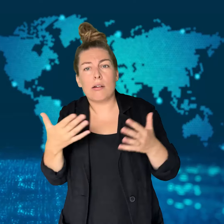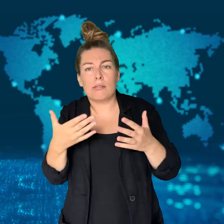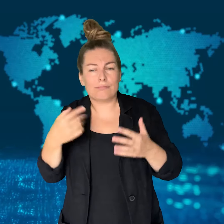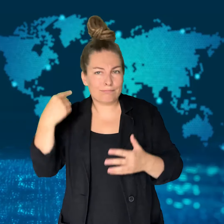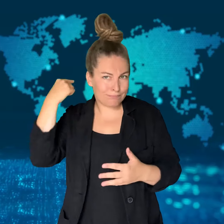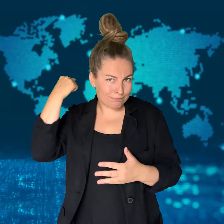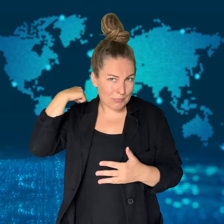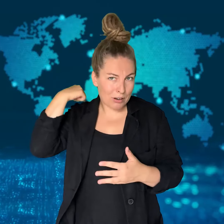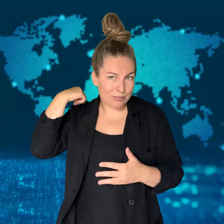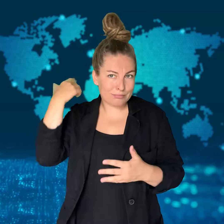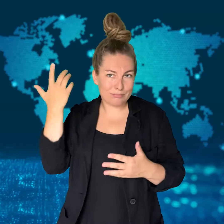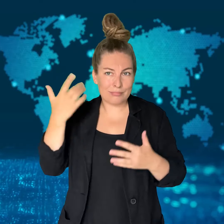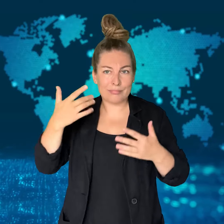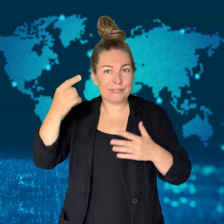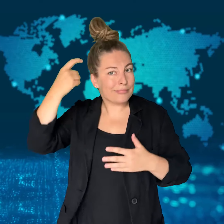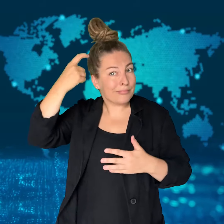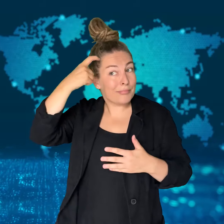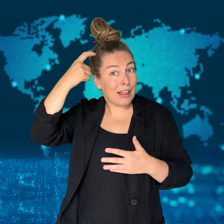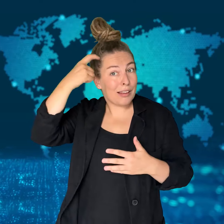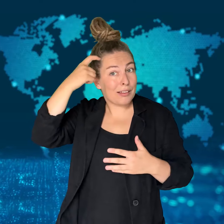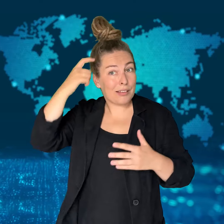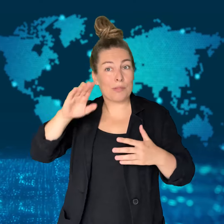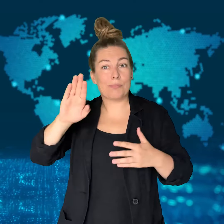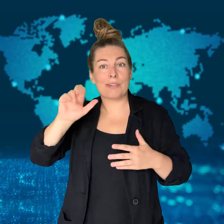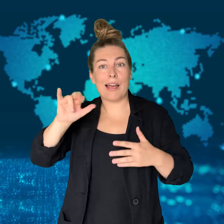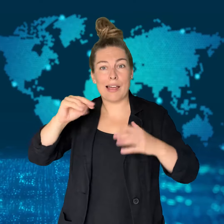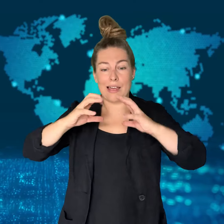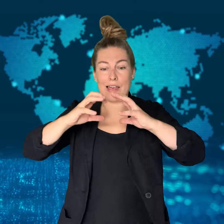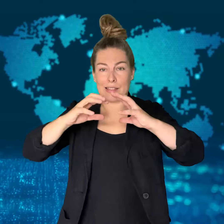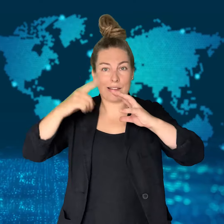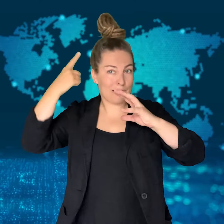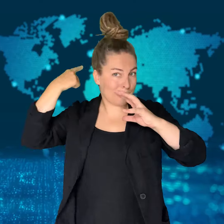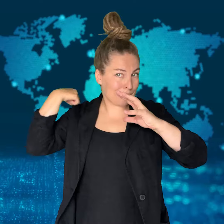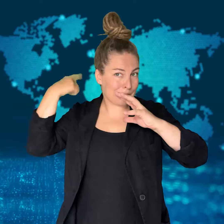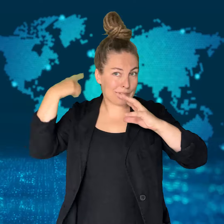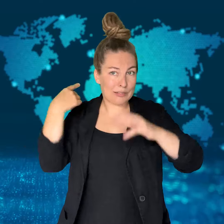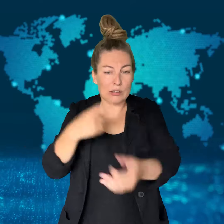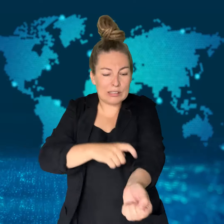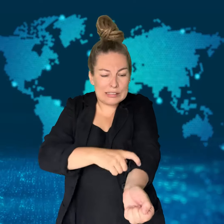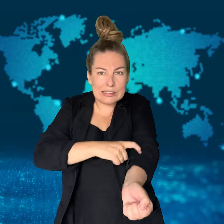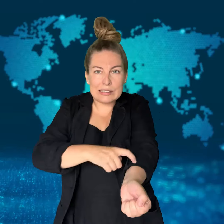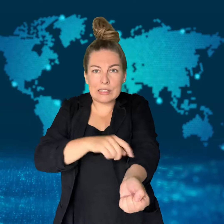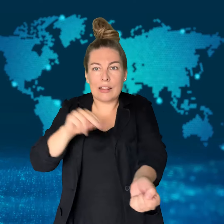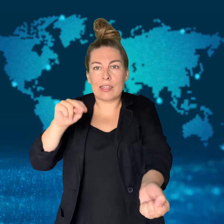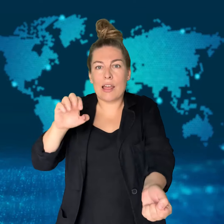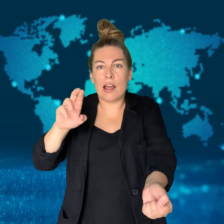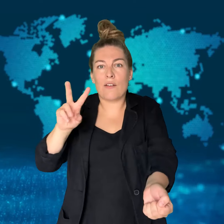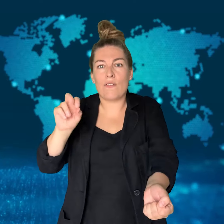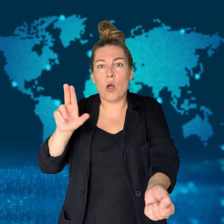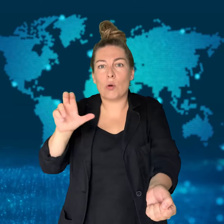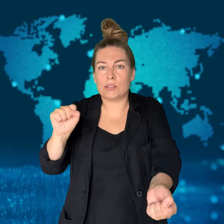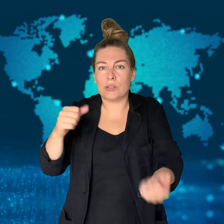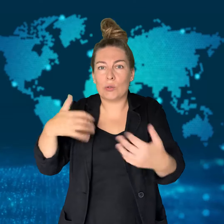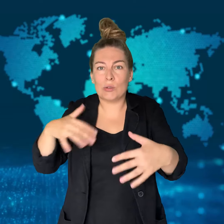living in tents may be exposed to the disease.